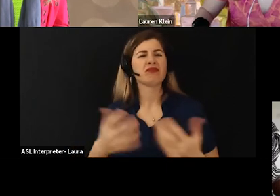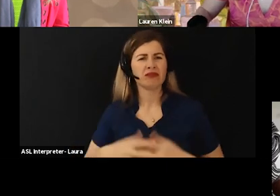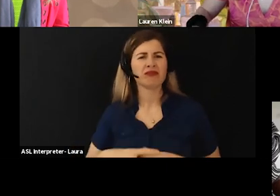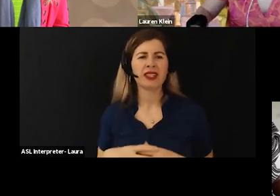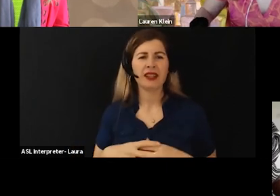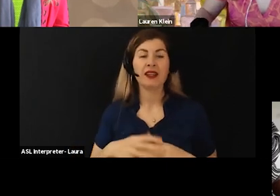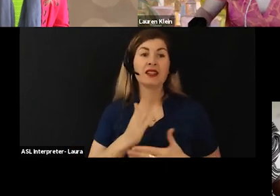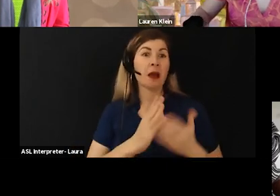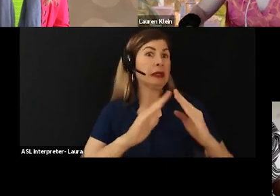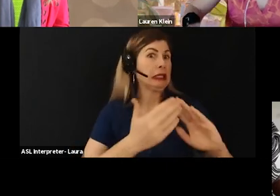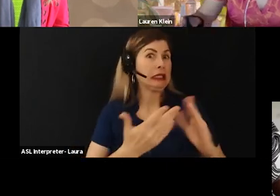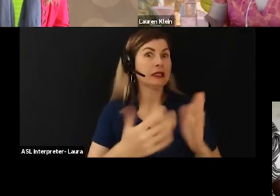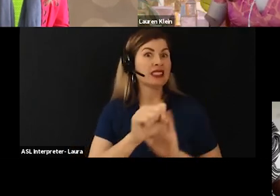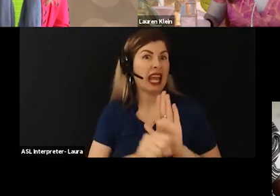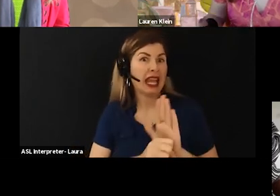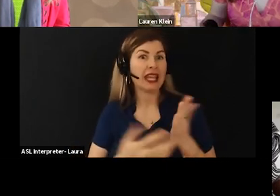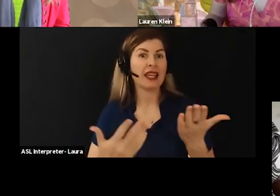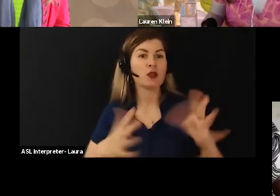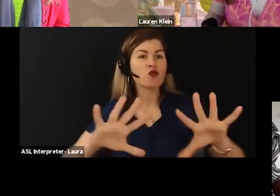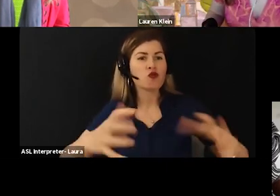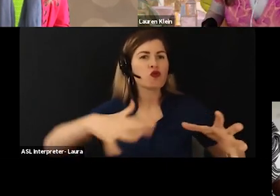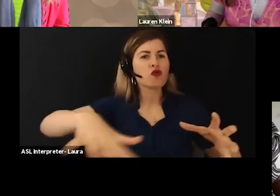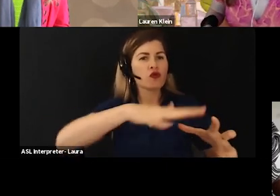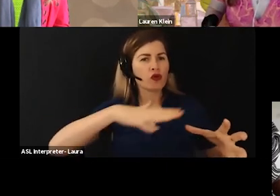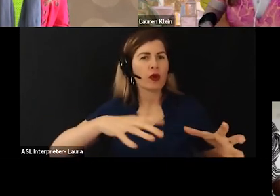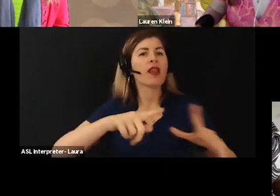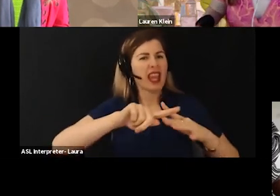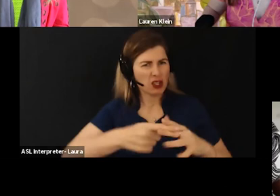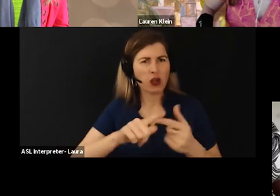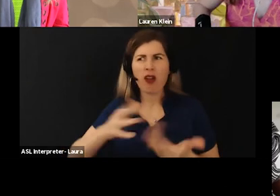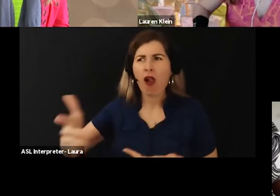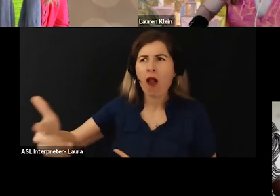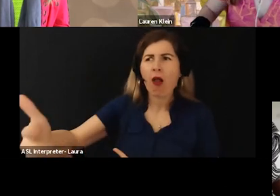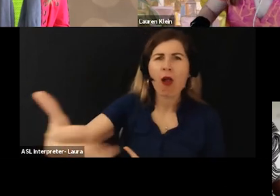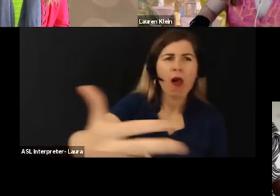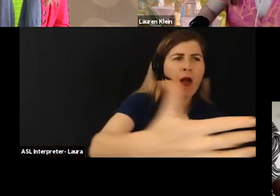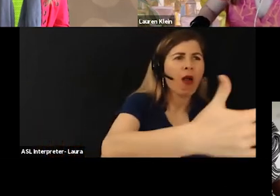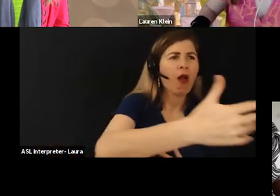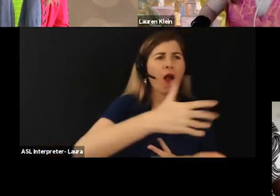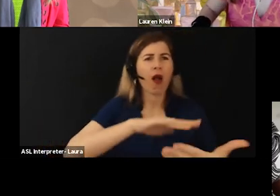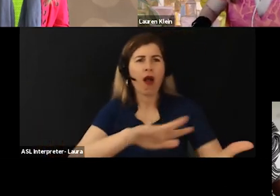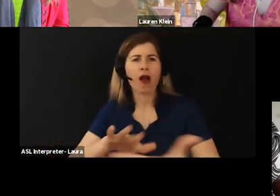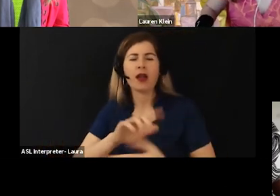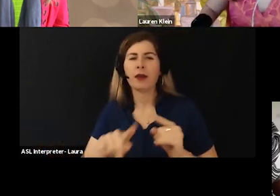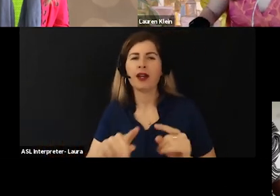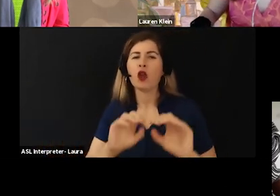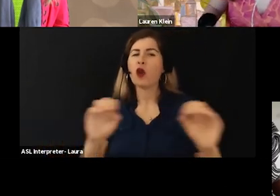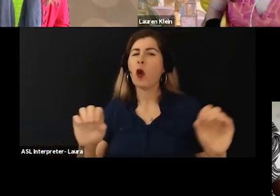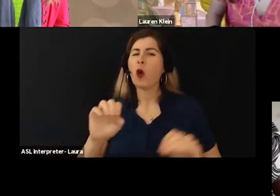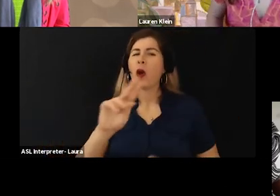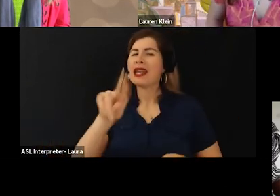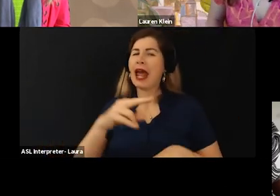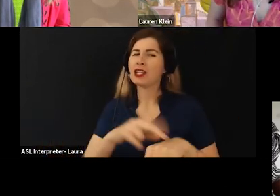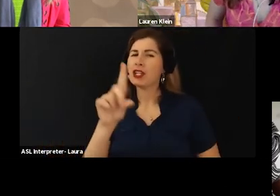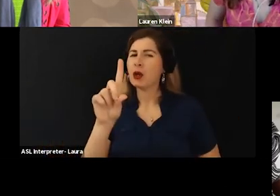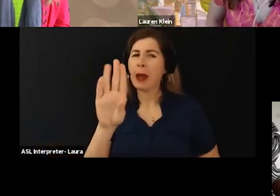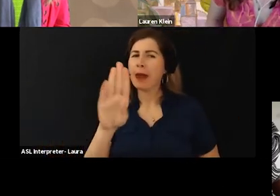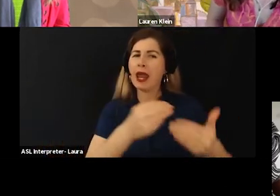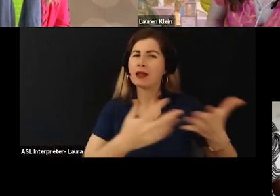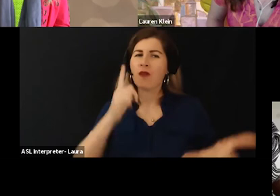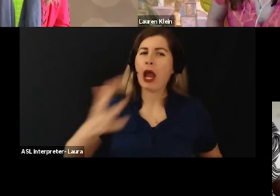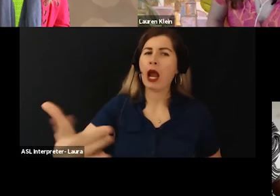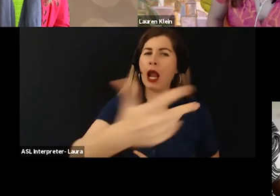states municipalities have begun to collect data on this in a local setting but there is no national database devoted to collecting data on this.